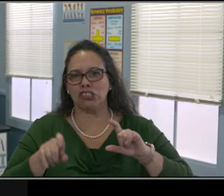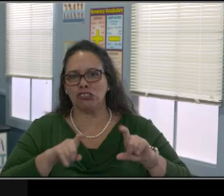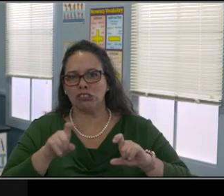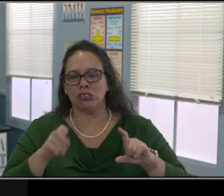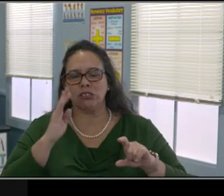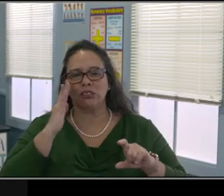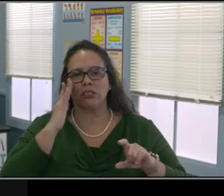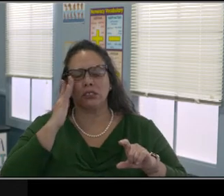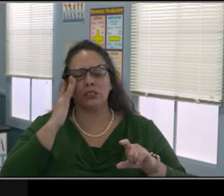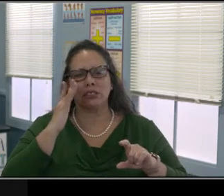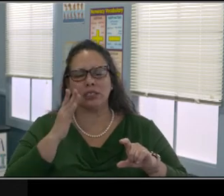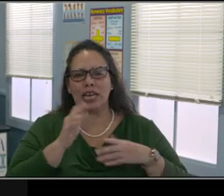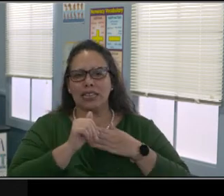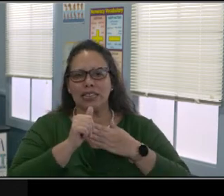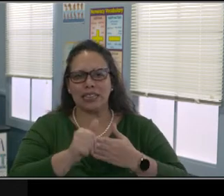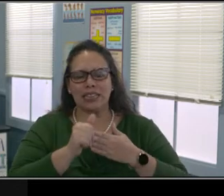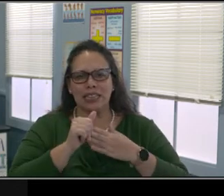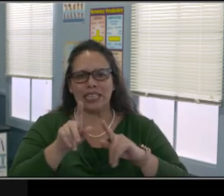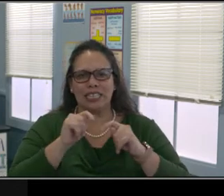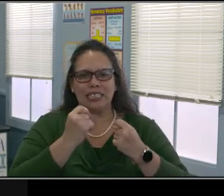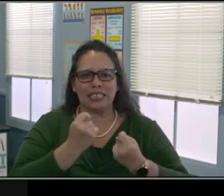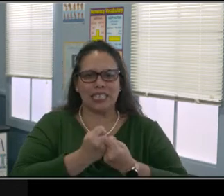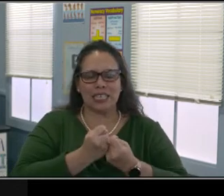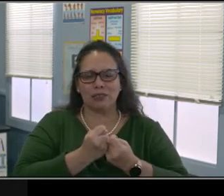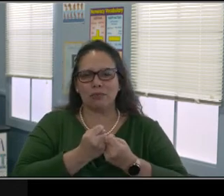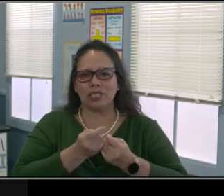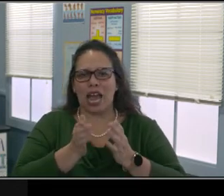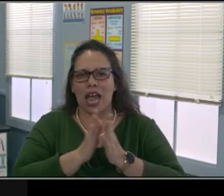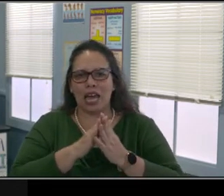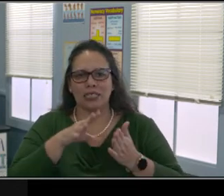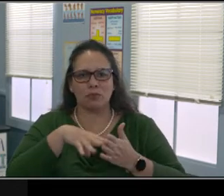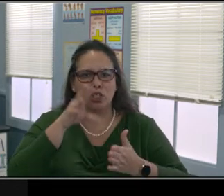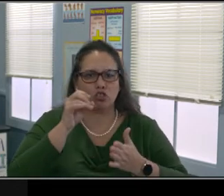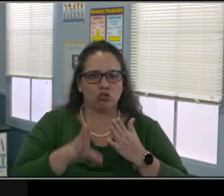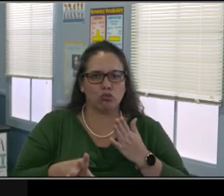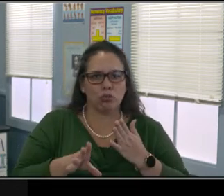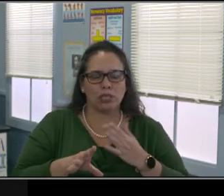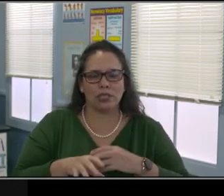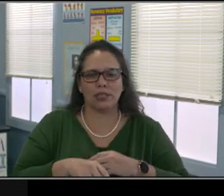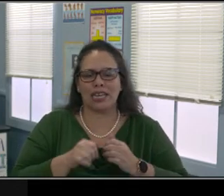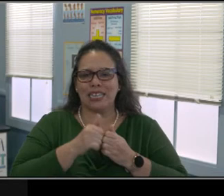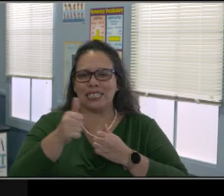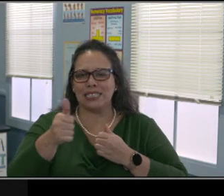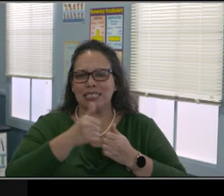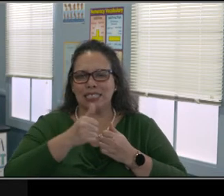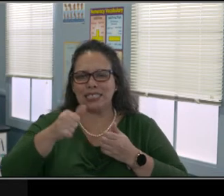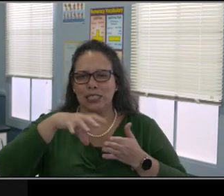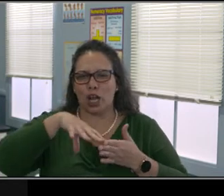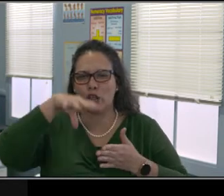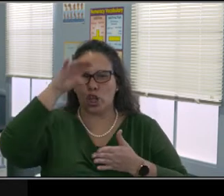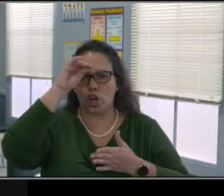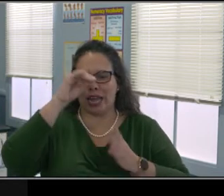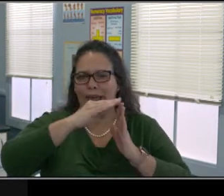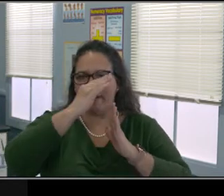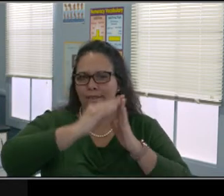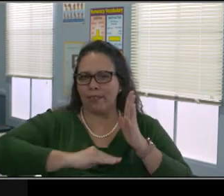this is just the first paragraph. And so for me as an adult even I kind of gloss over and think what's important here?